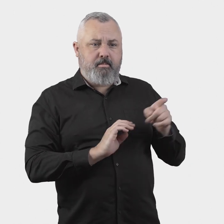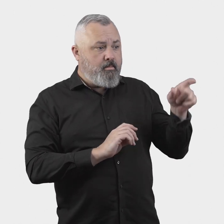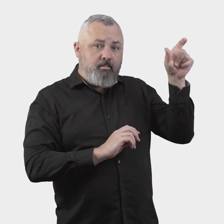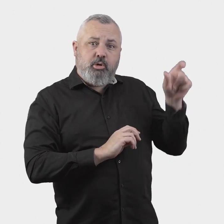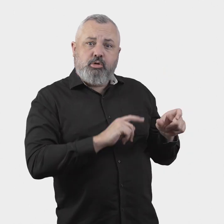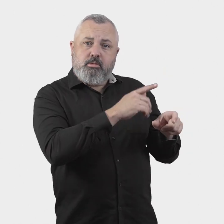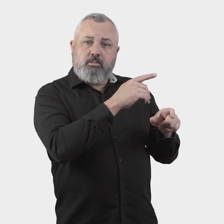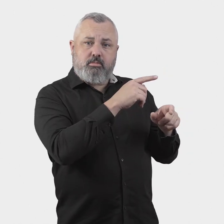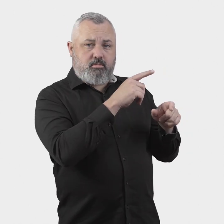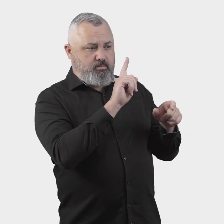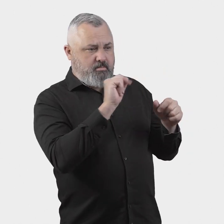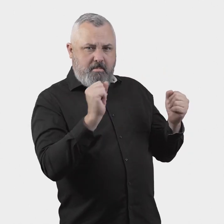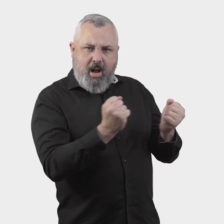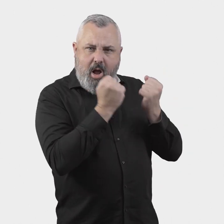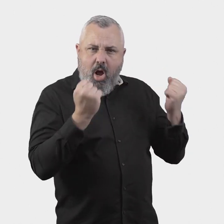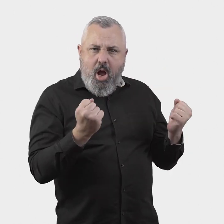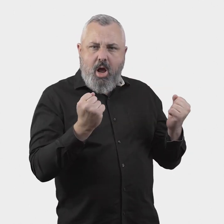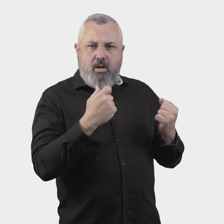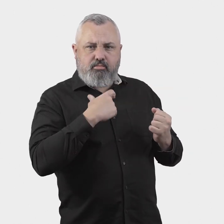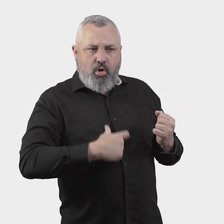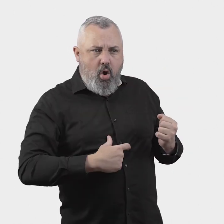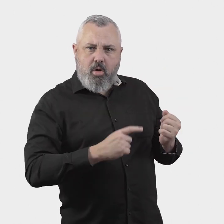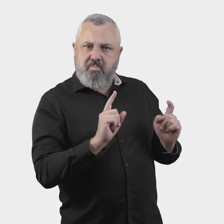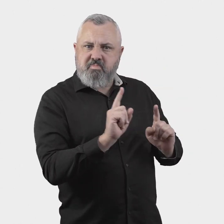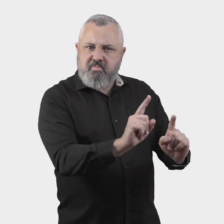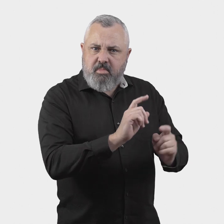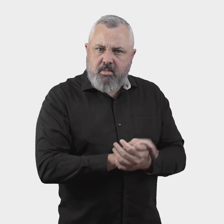the powers and functions of the ombudsperson